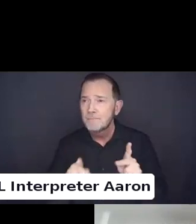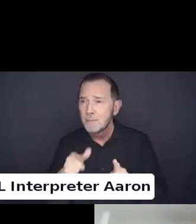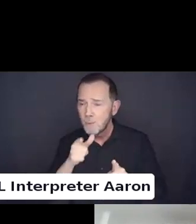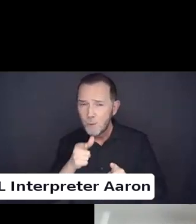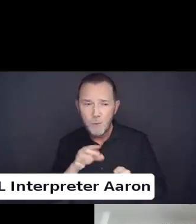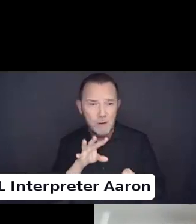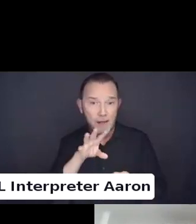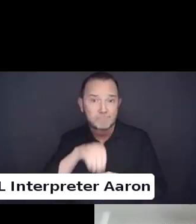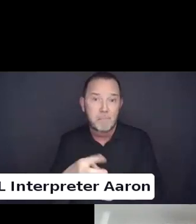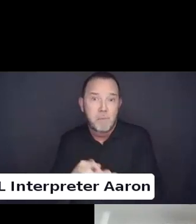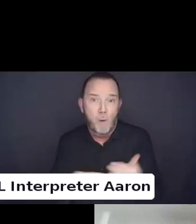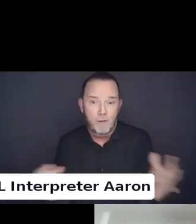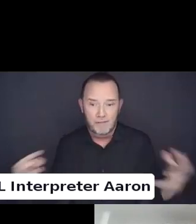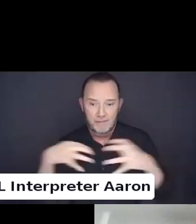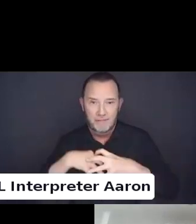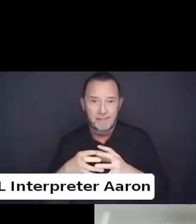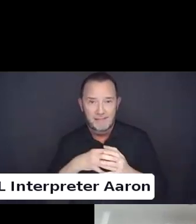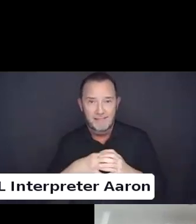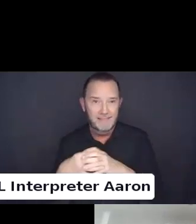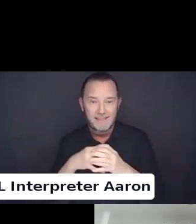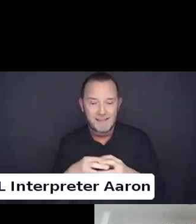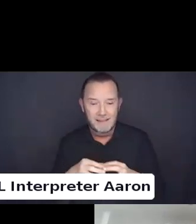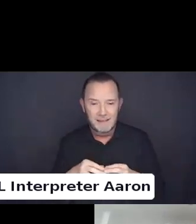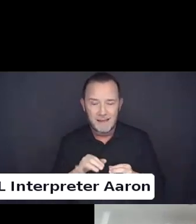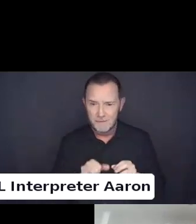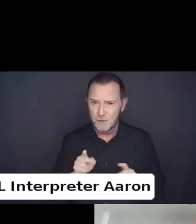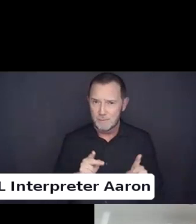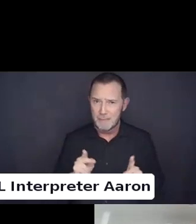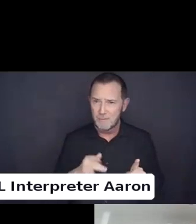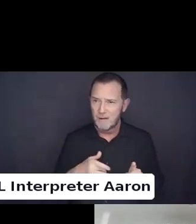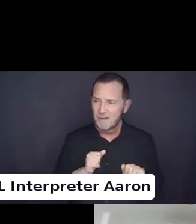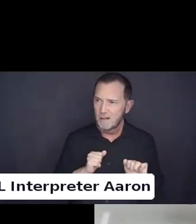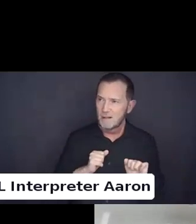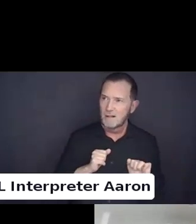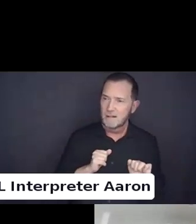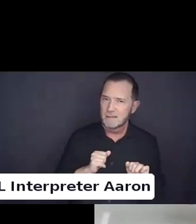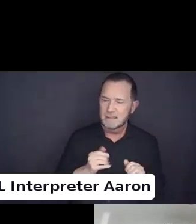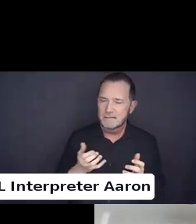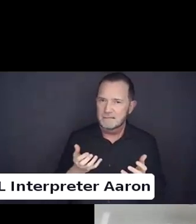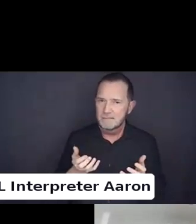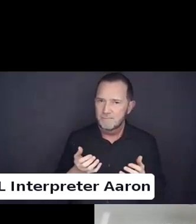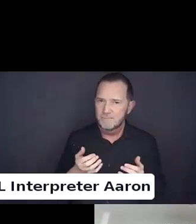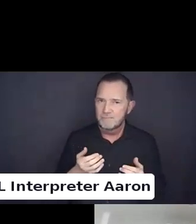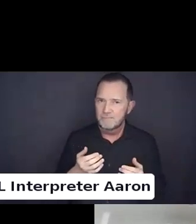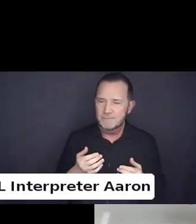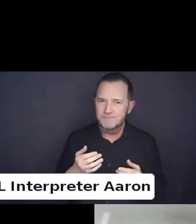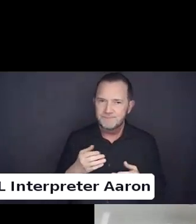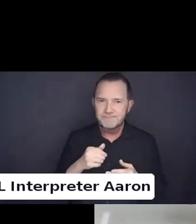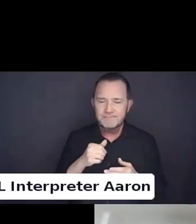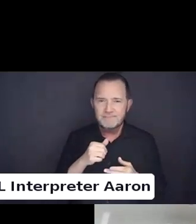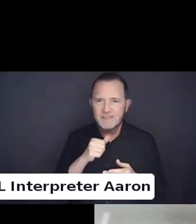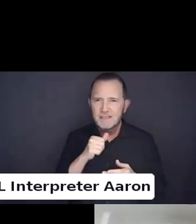If these individuals do not present or identify as socially defined masculine feminine.